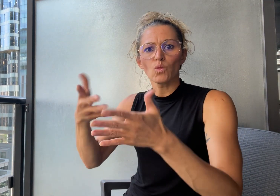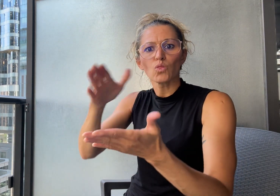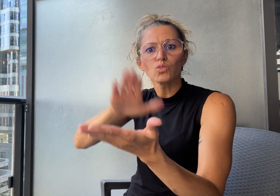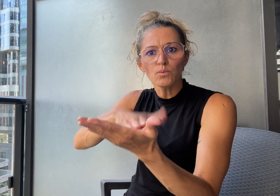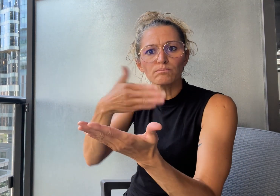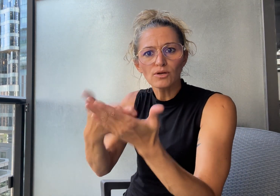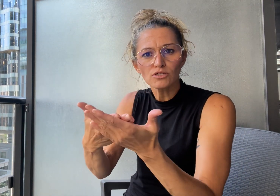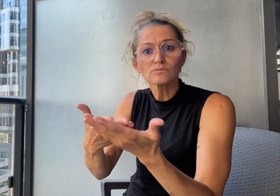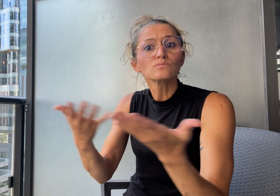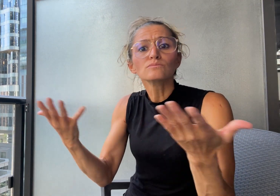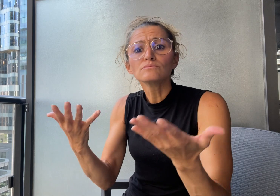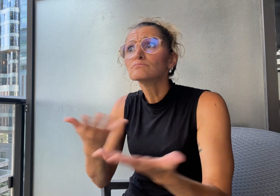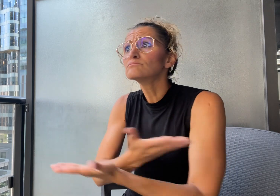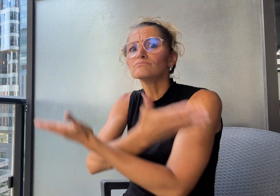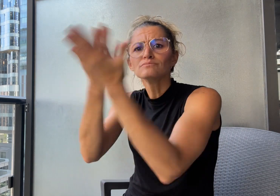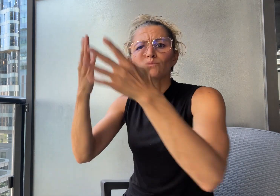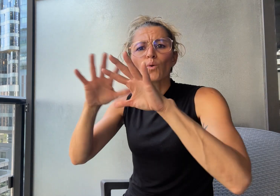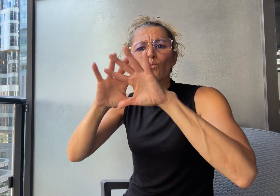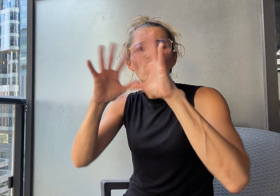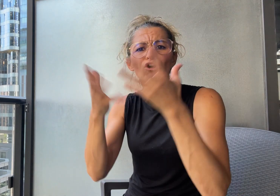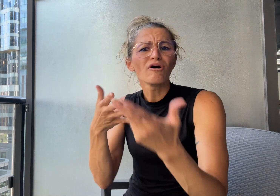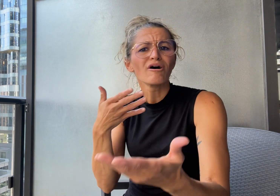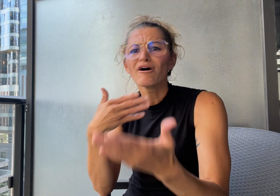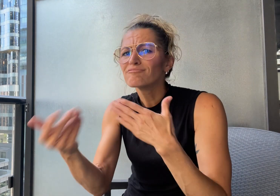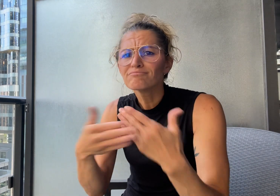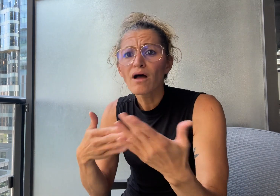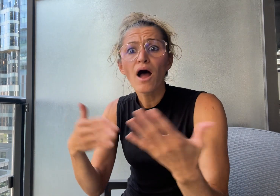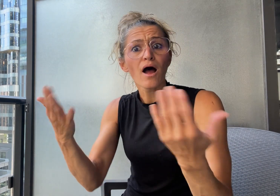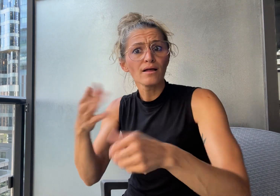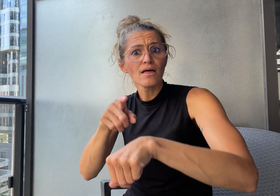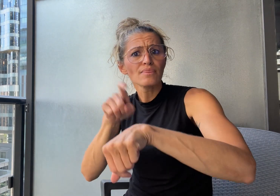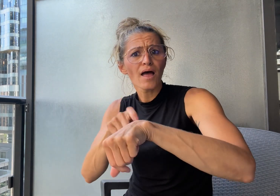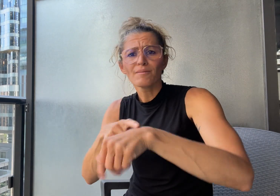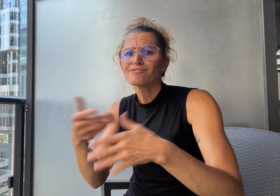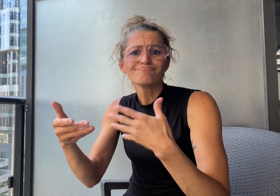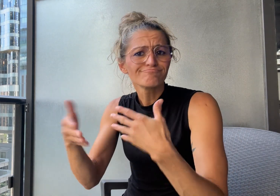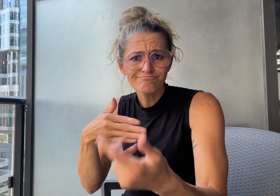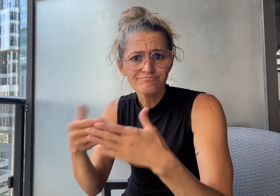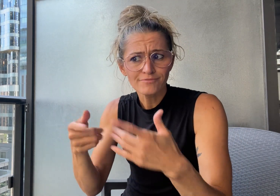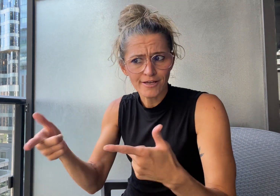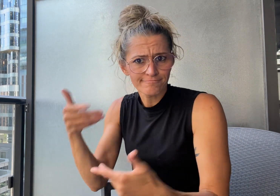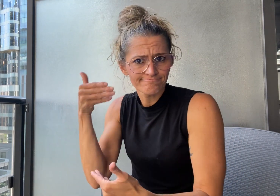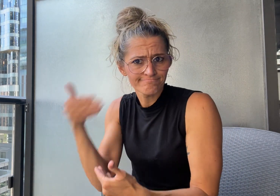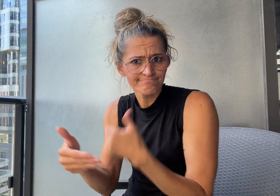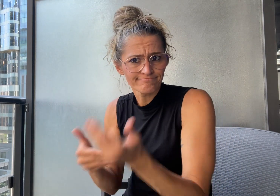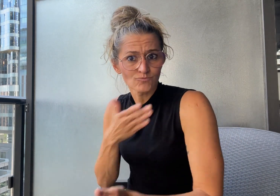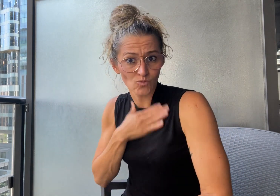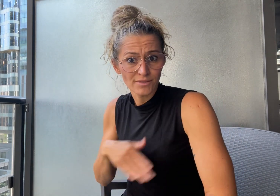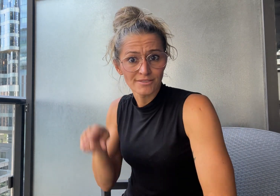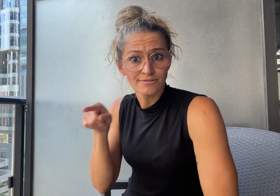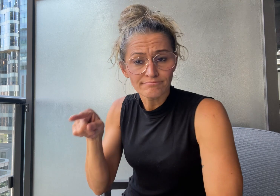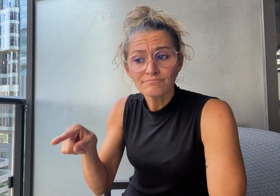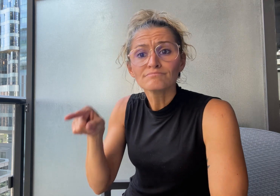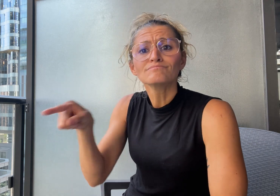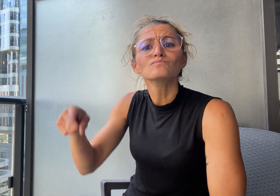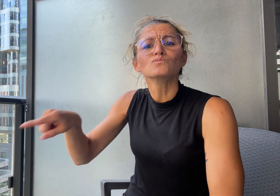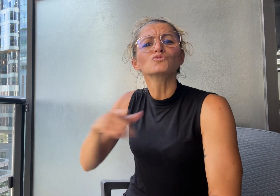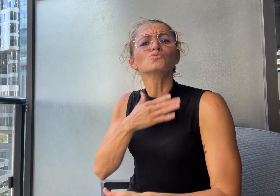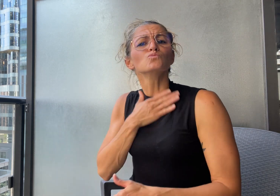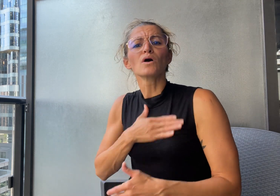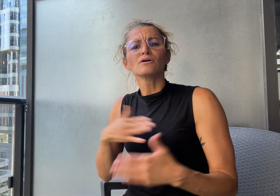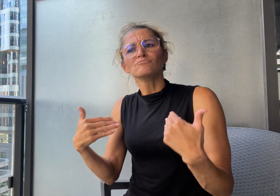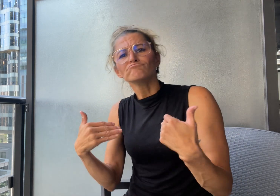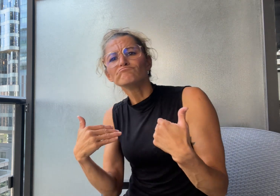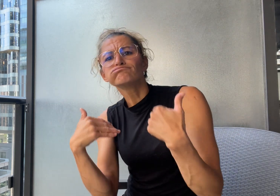anywhere and anytime. They offer a variety of video call